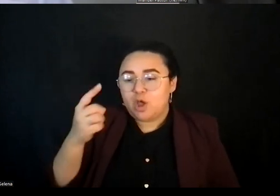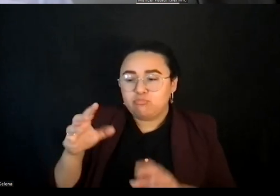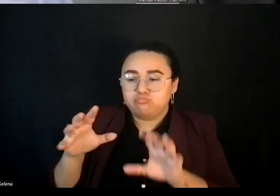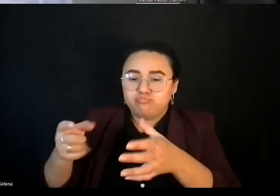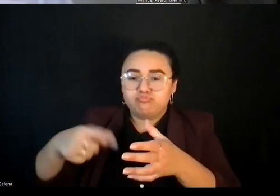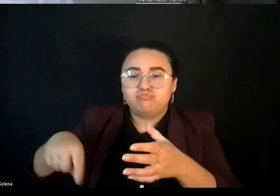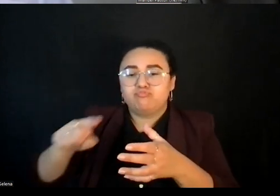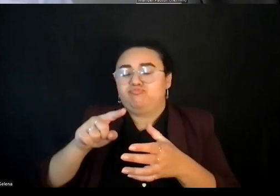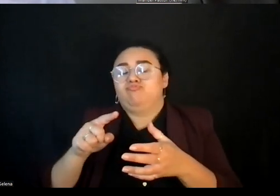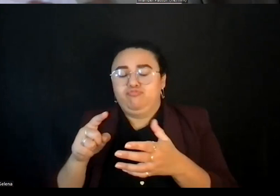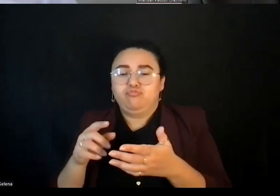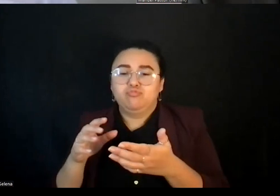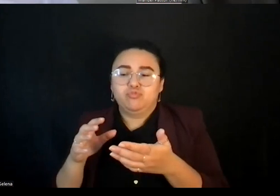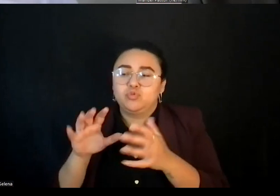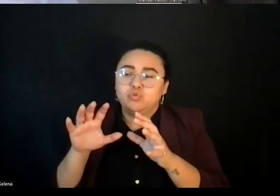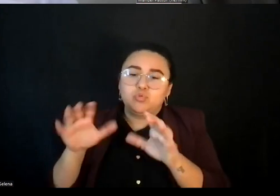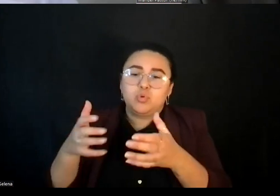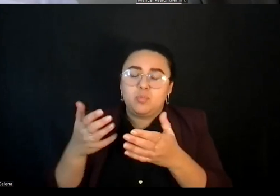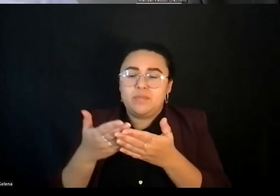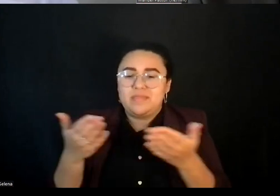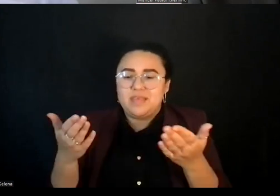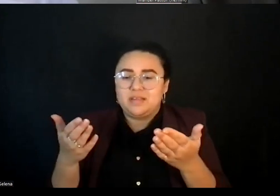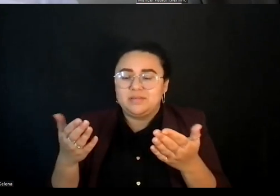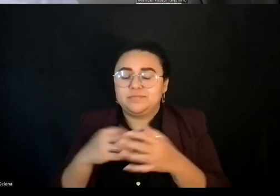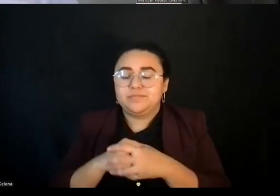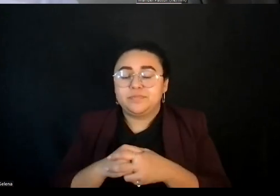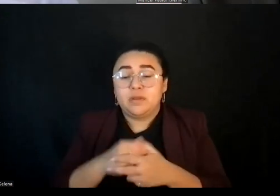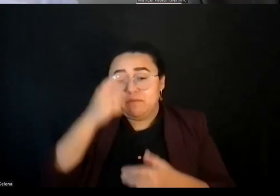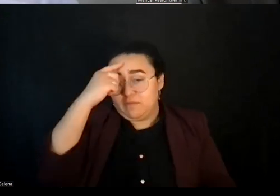When I go home to see my dad and my family, they would see things from a different perch